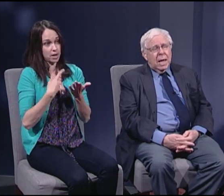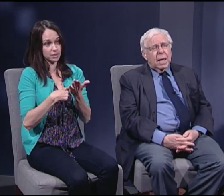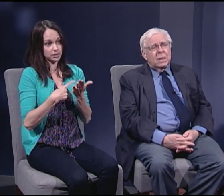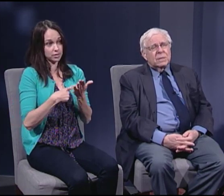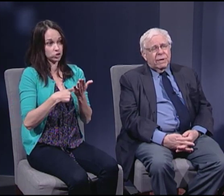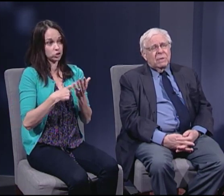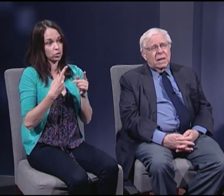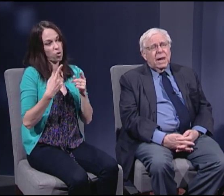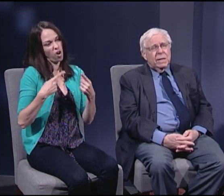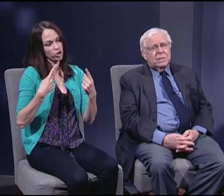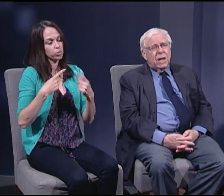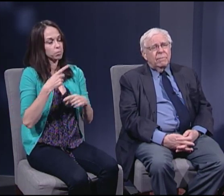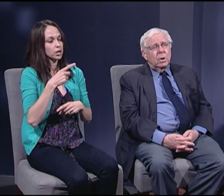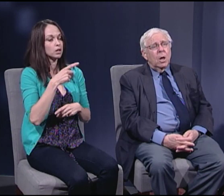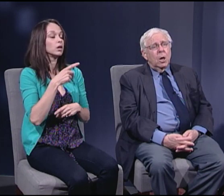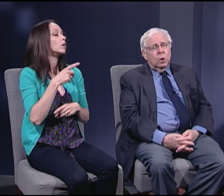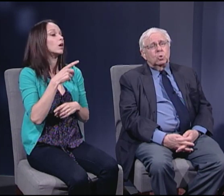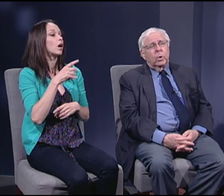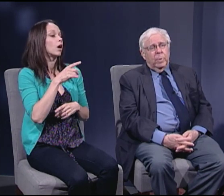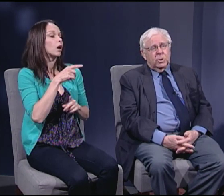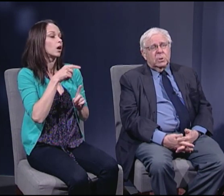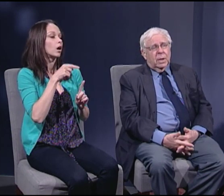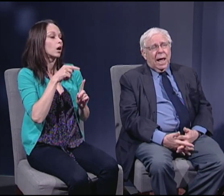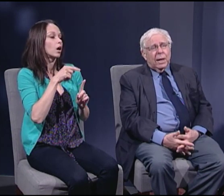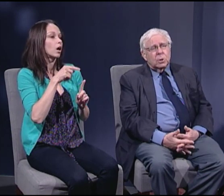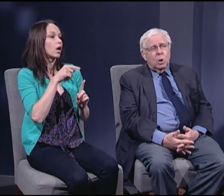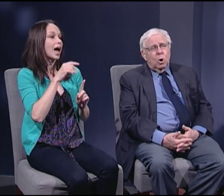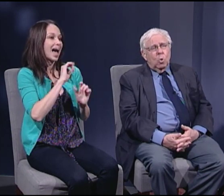in 1787 contributes to that.